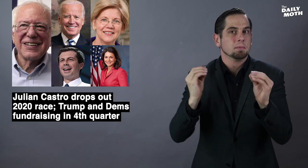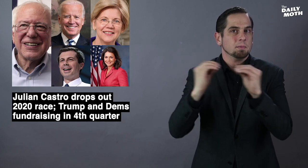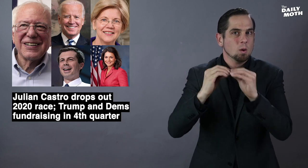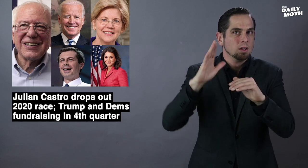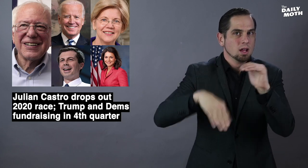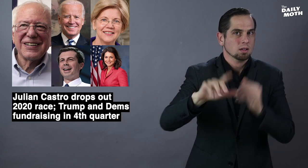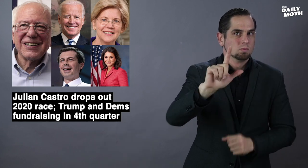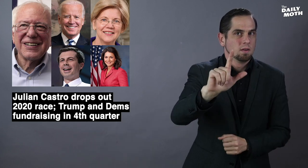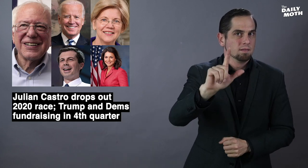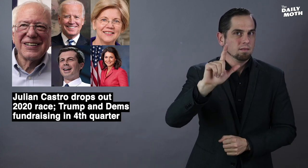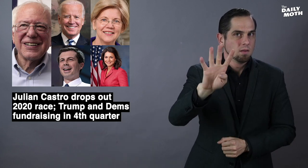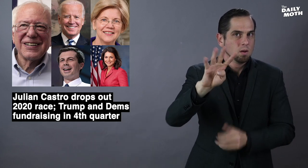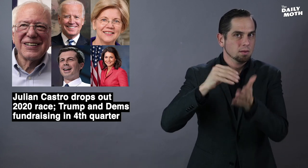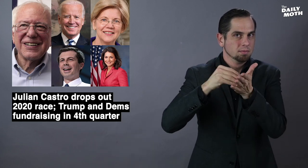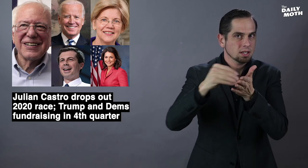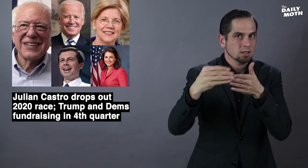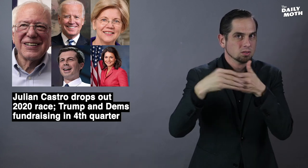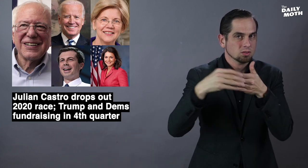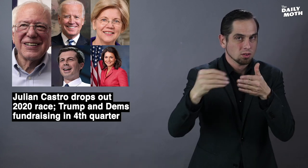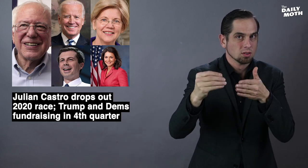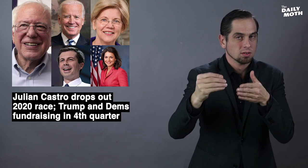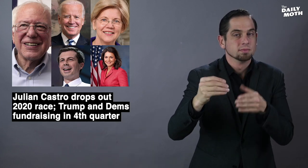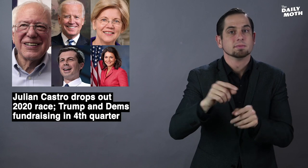more than $24 million.